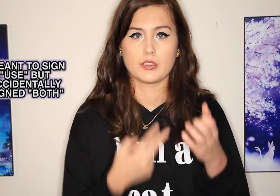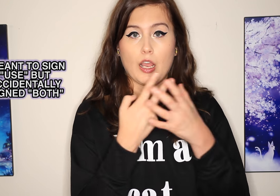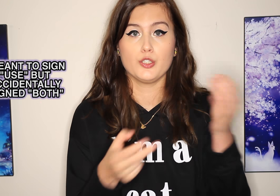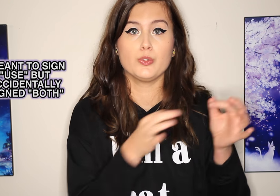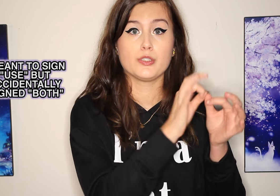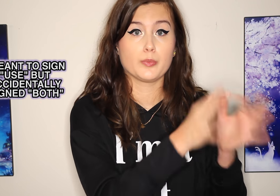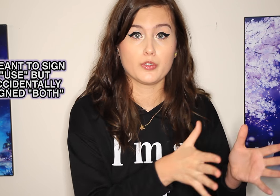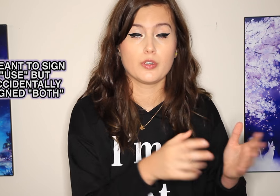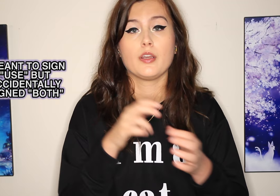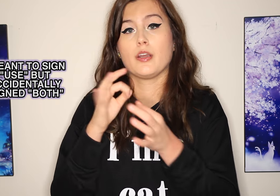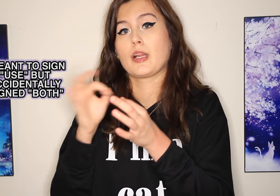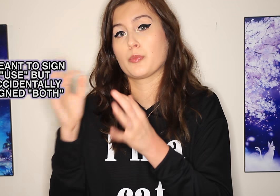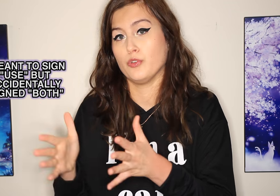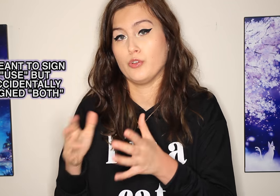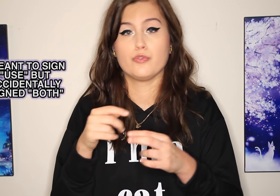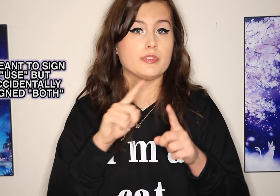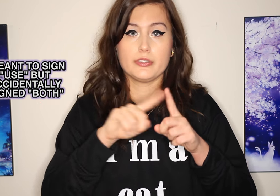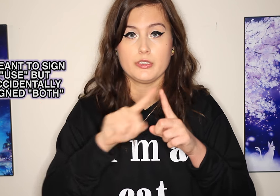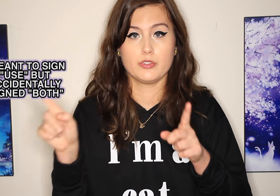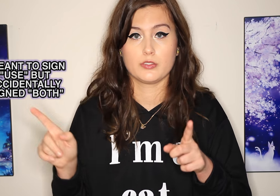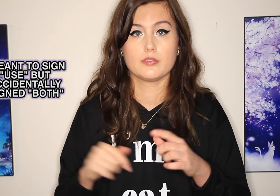I use the two for different things.